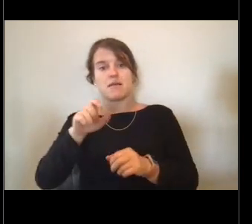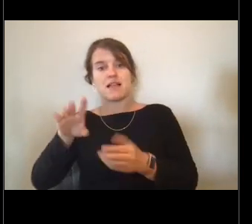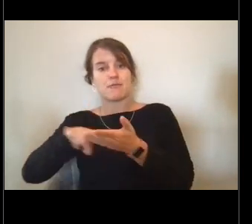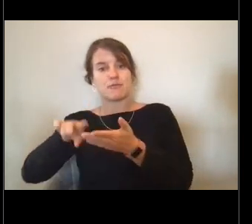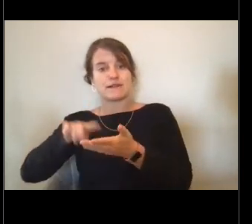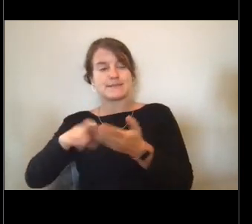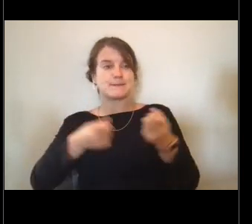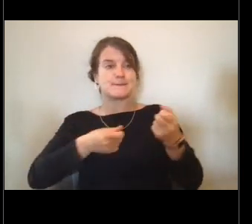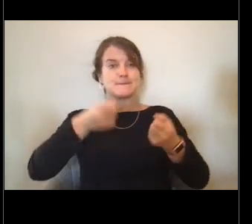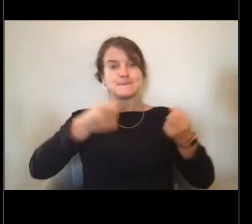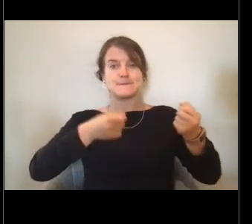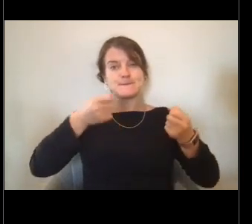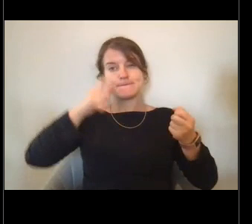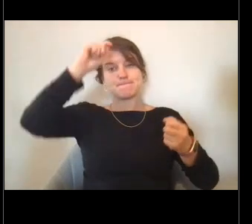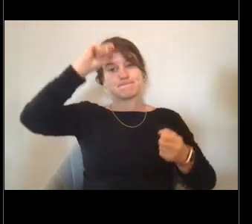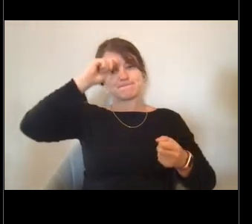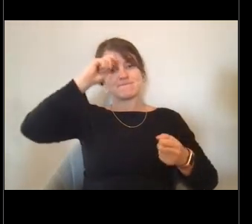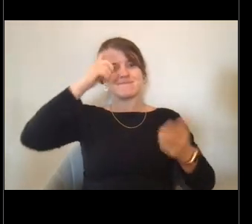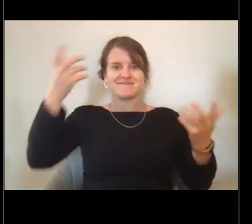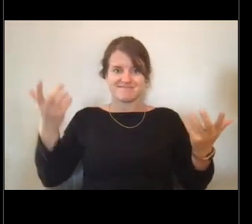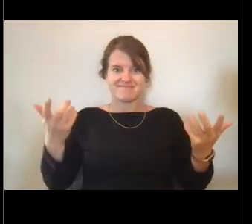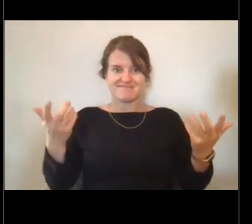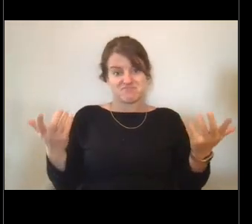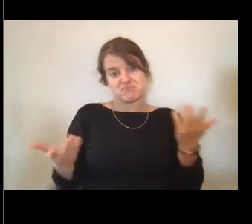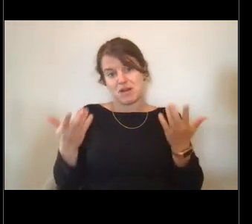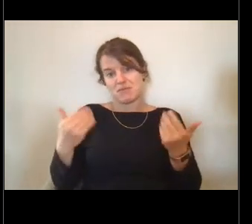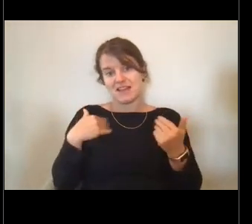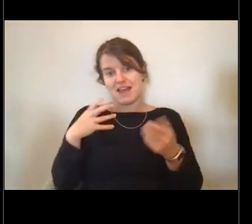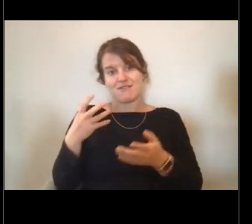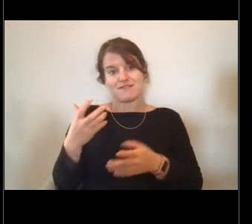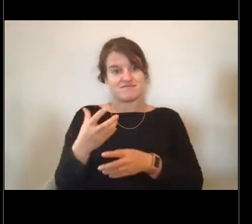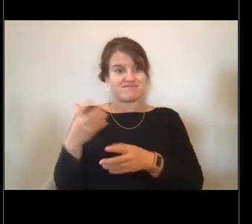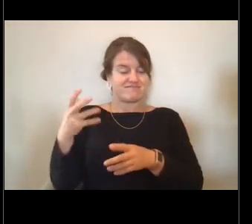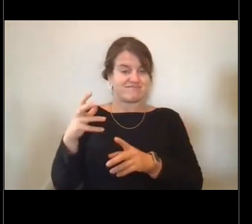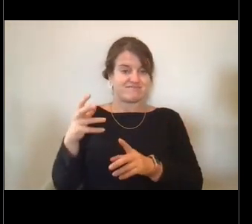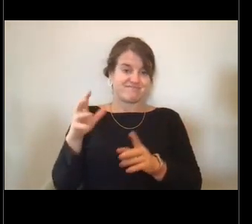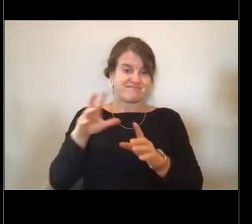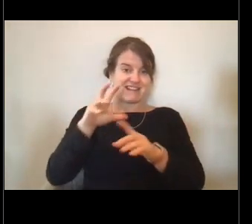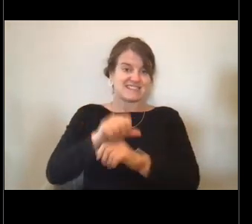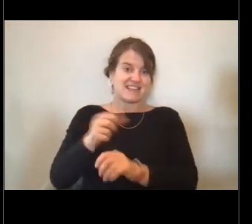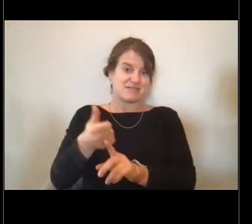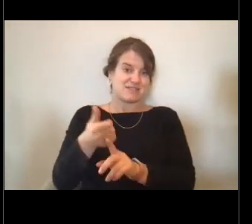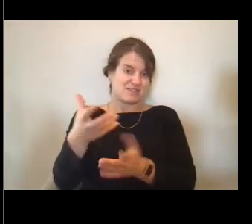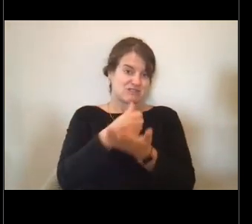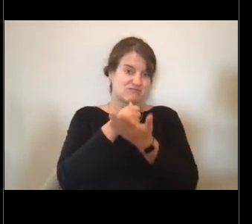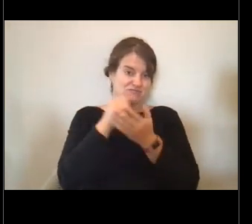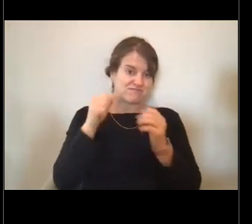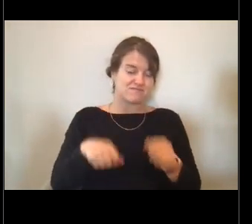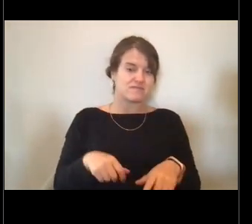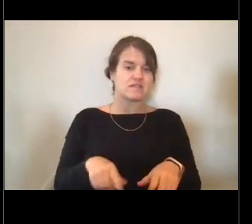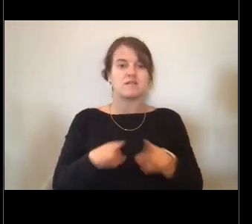there's probably an assignment that involves that. There's also some that requires scuba diving